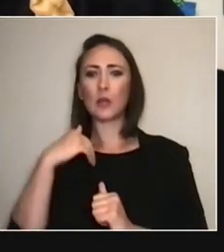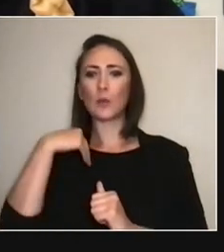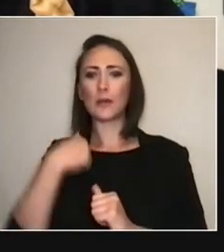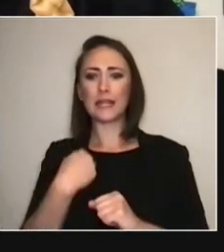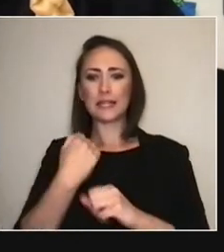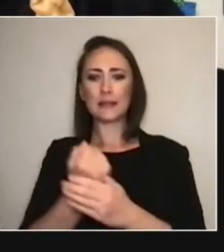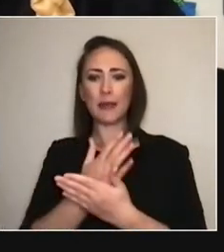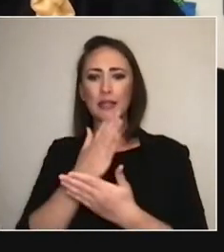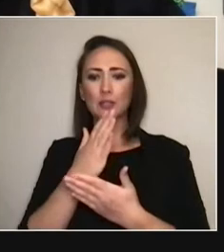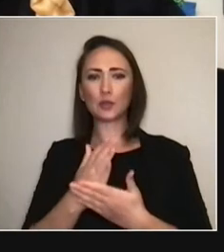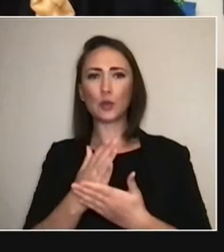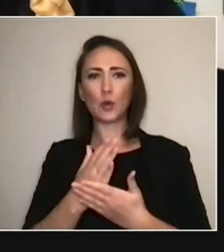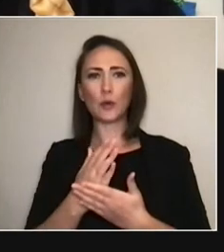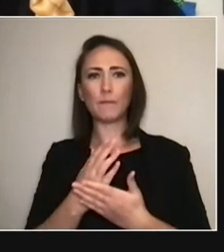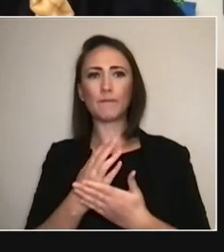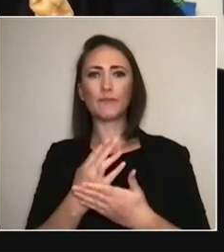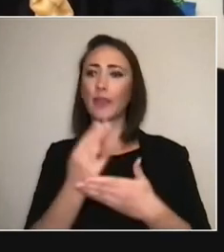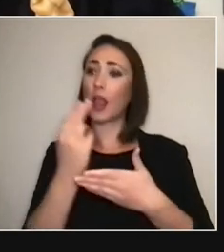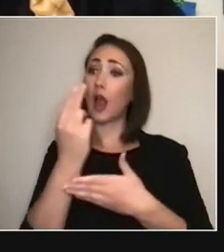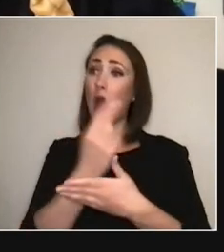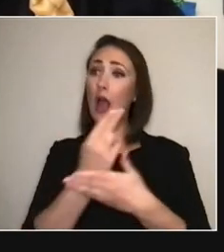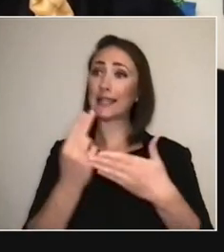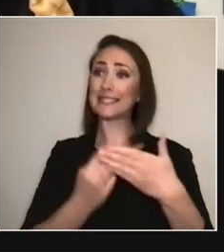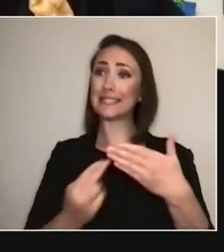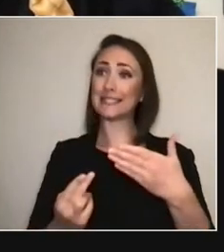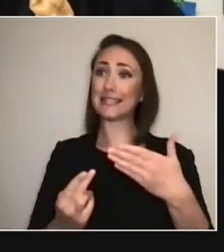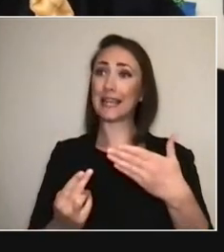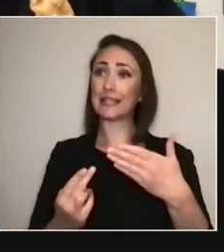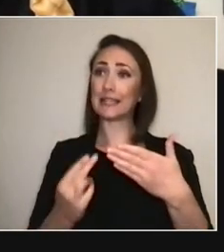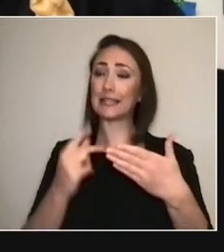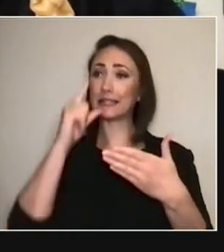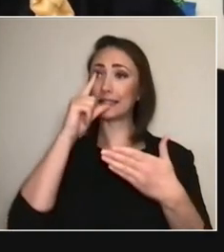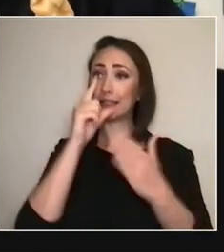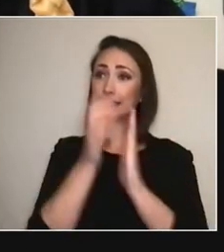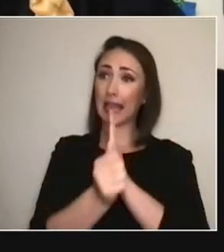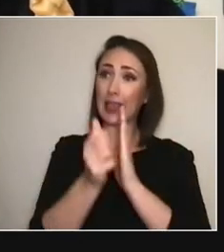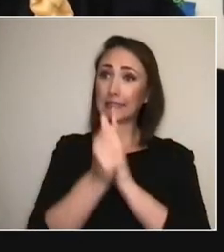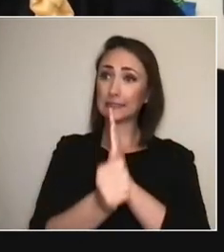'Do I need to find someone in London 'who has the same ability as you do 'to gather people or to,